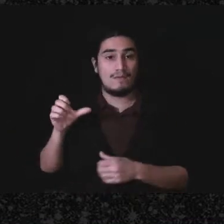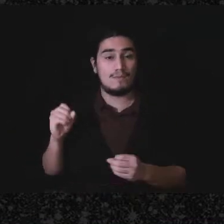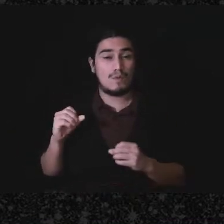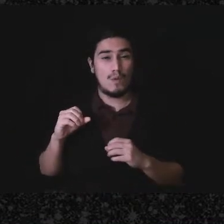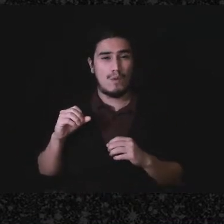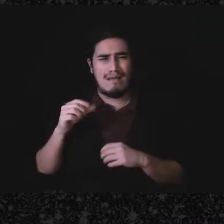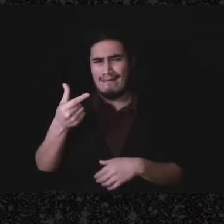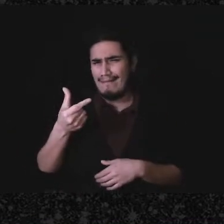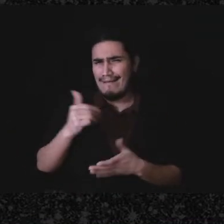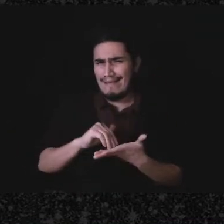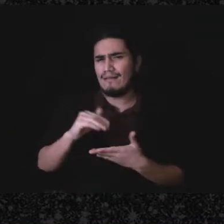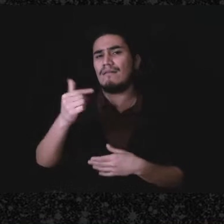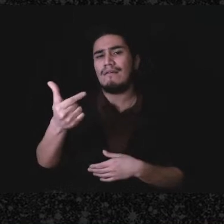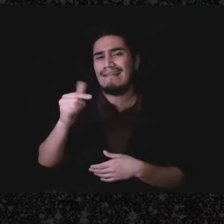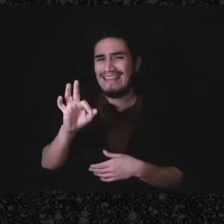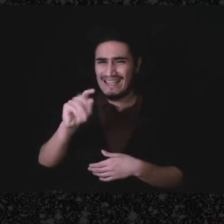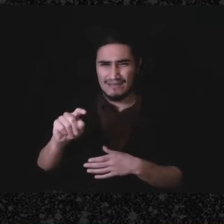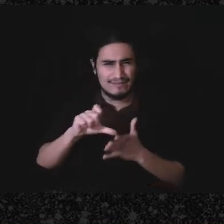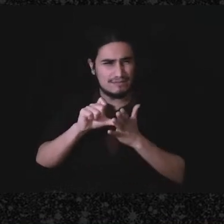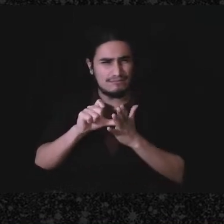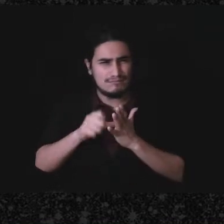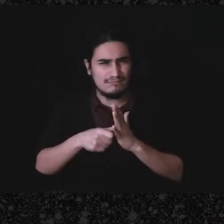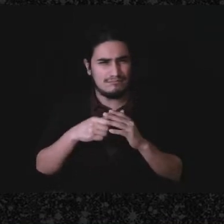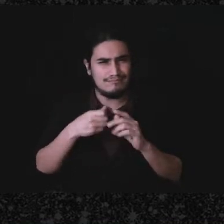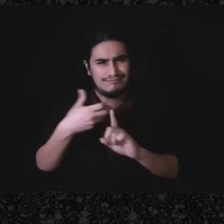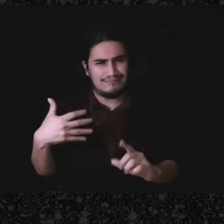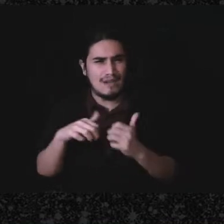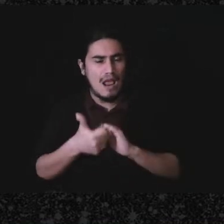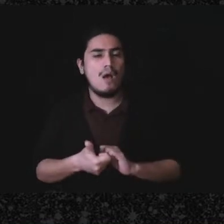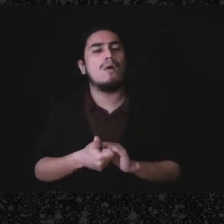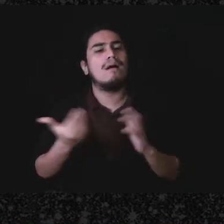As Mike mentioned earlier gifts result from detached and disinterested generosity,